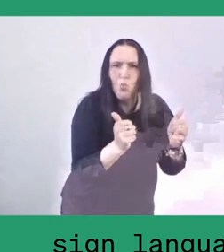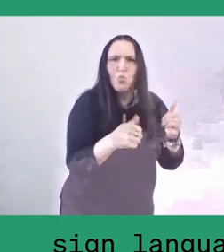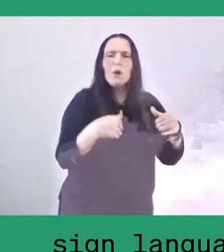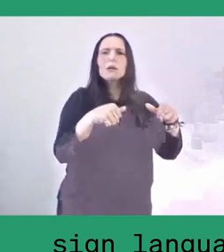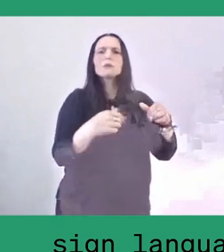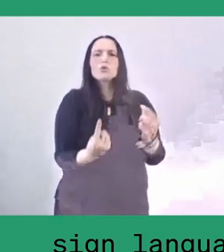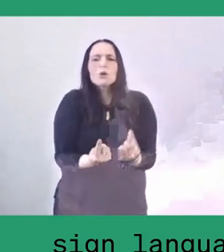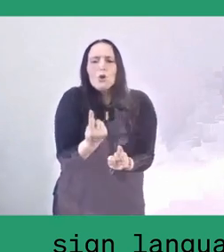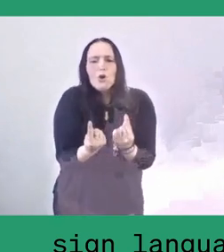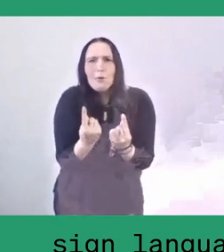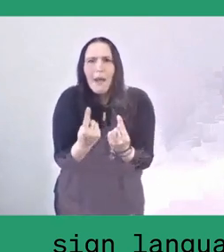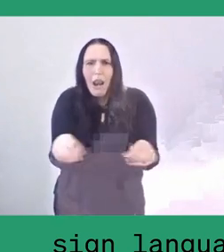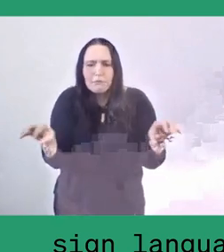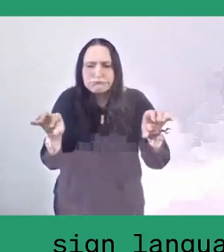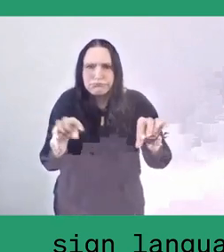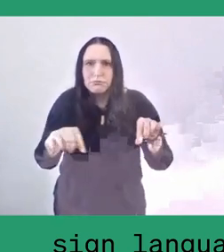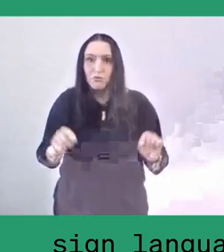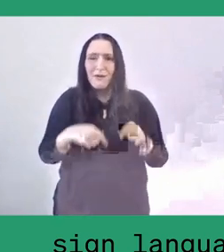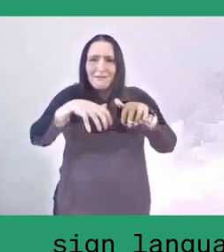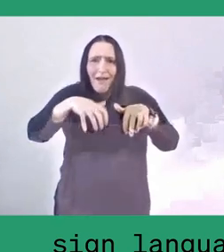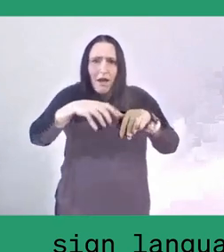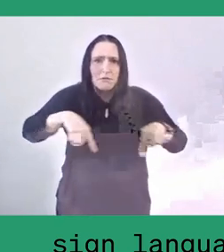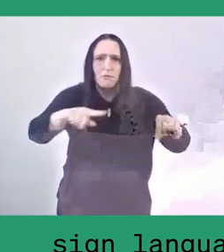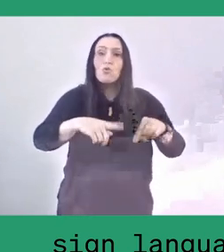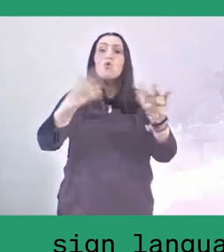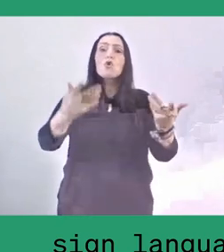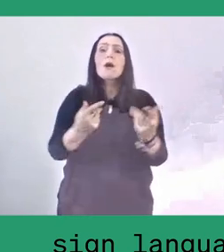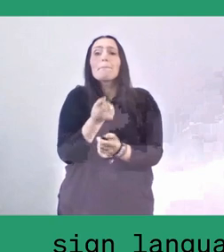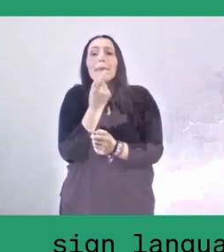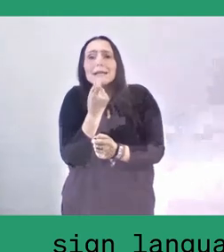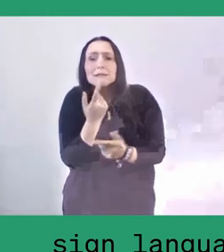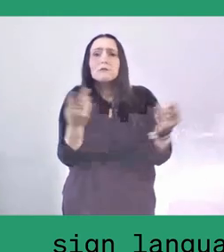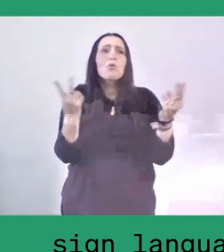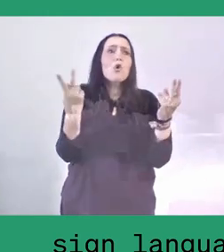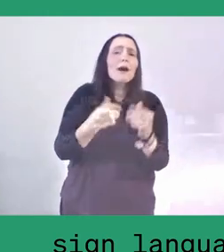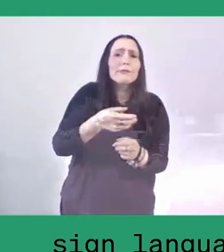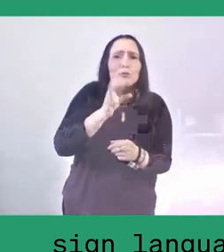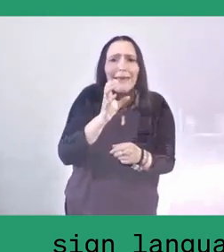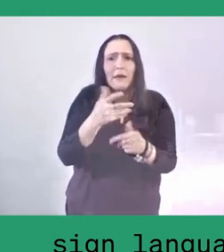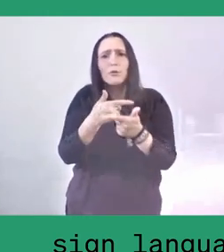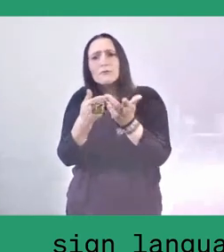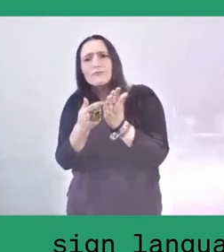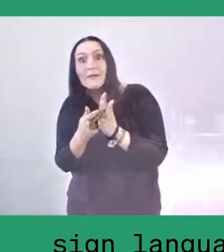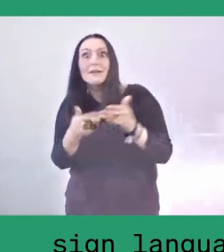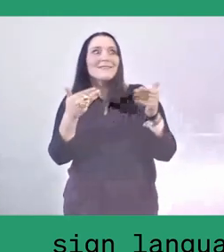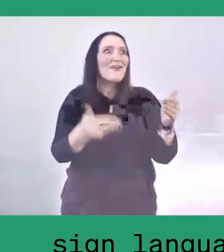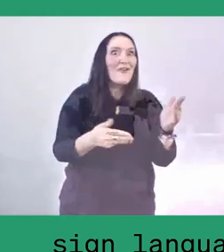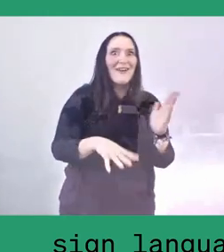turning them into herbal medicine and drinks. In that way, returning migrants now can find means for living in the village.